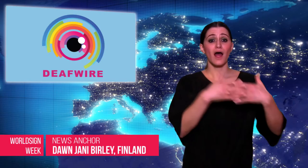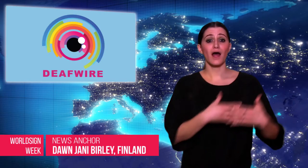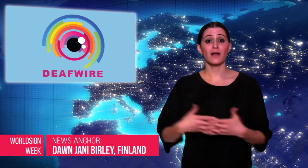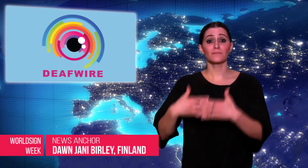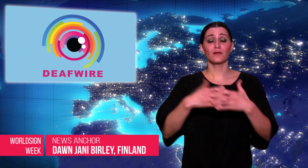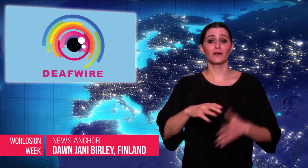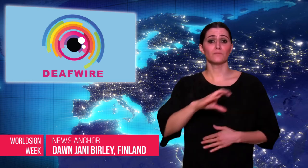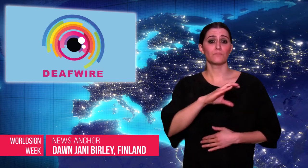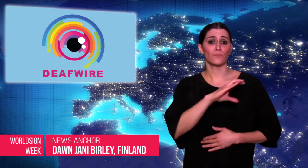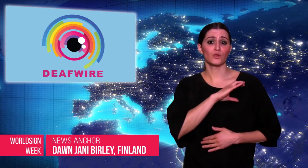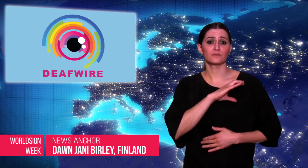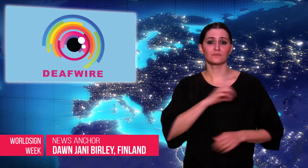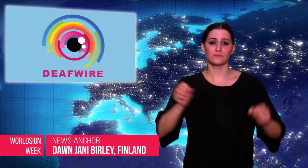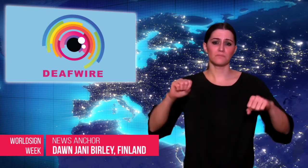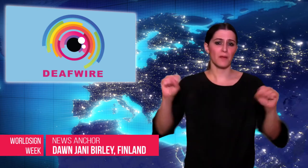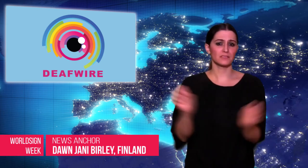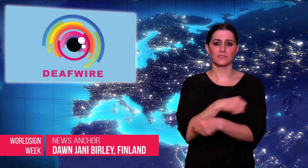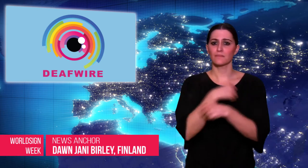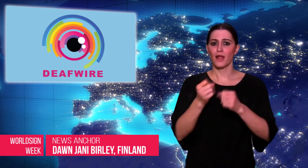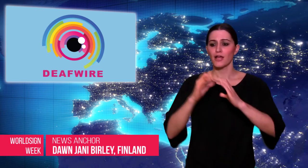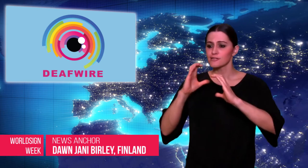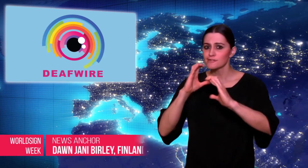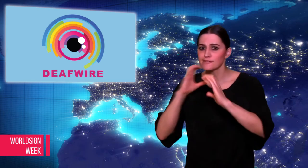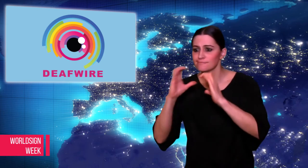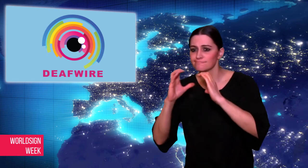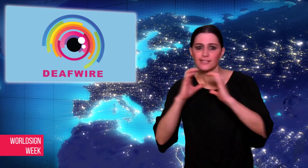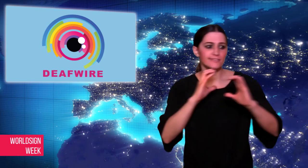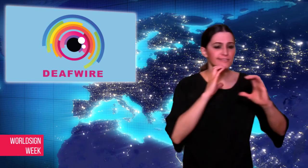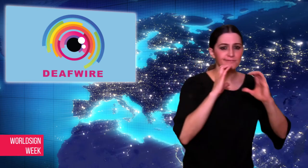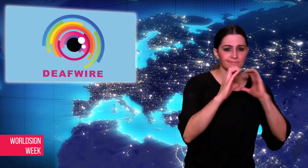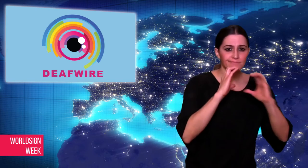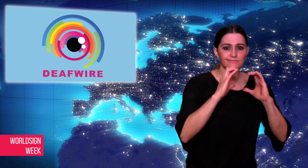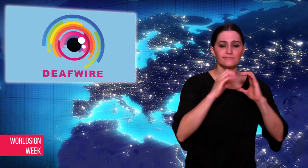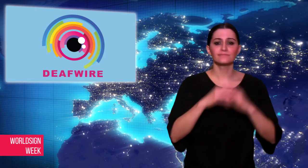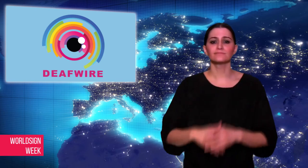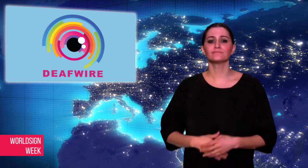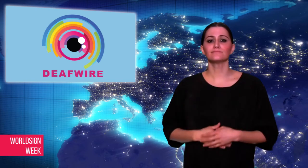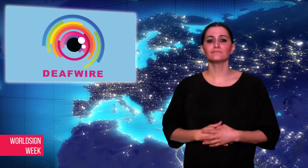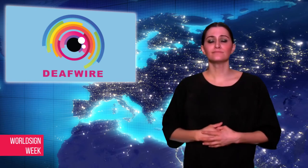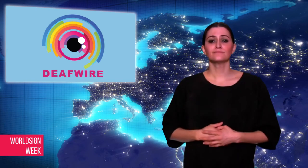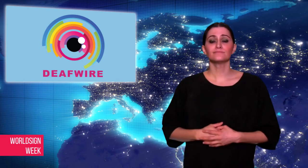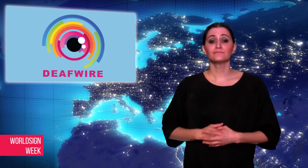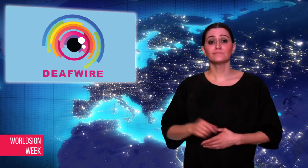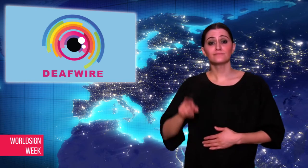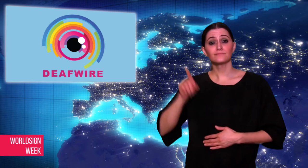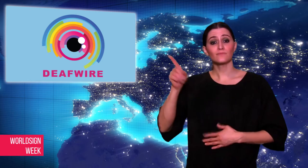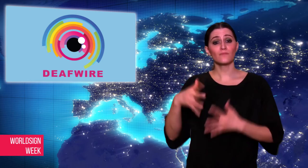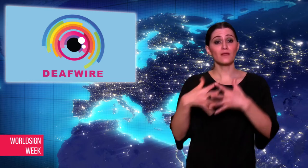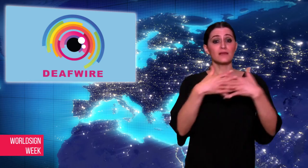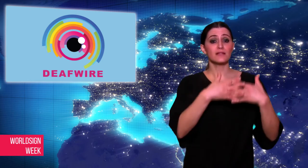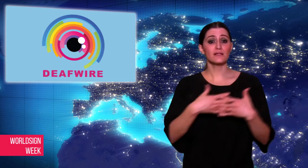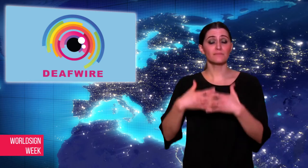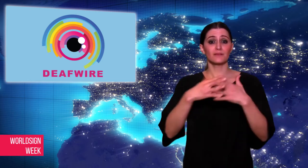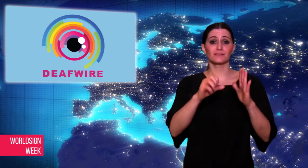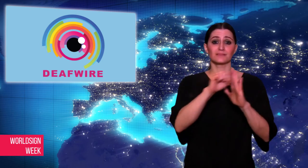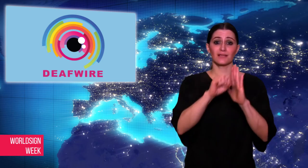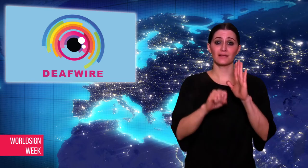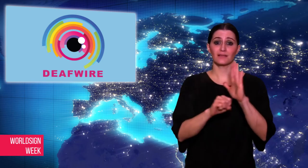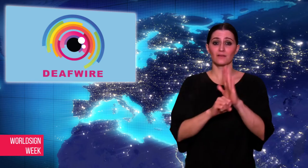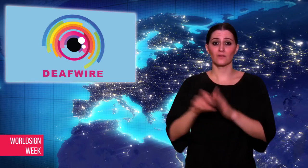Dawn: American Police Can’t Communicate